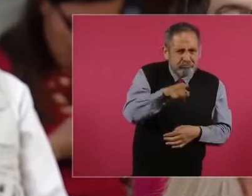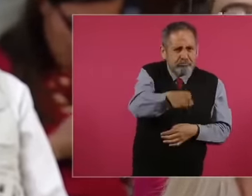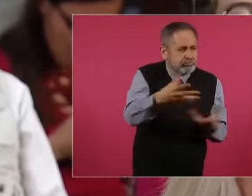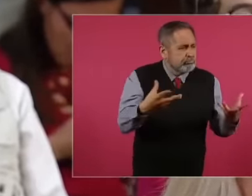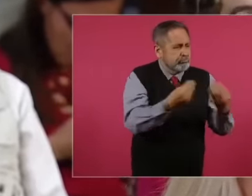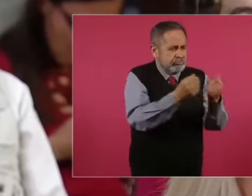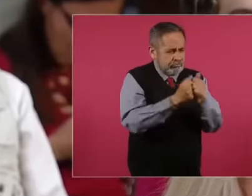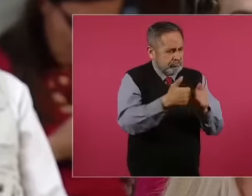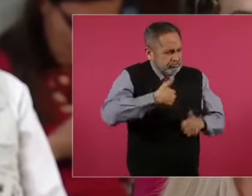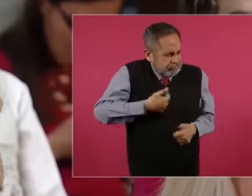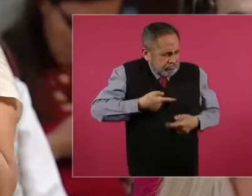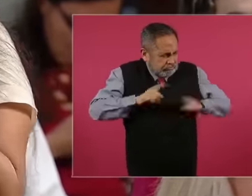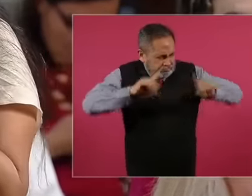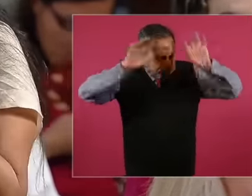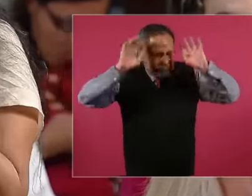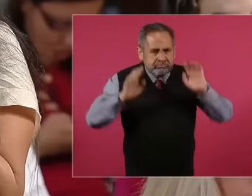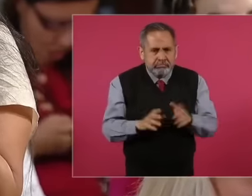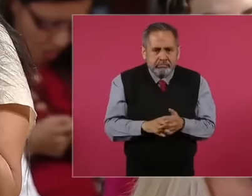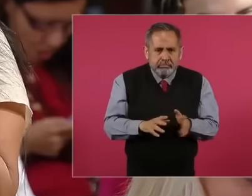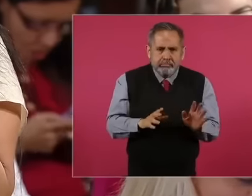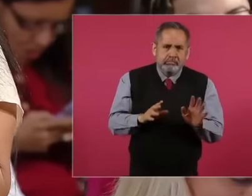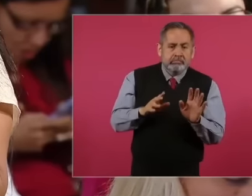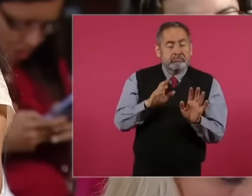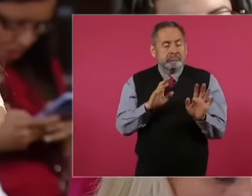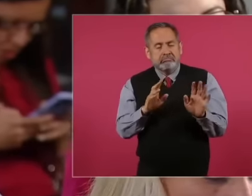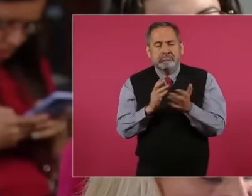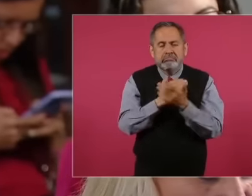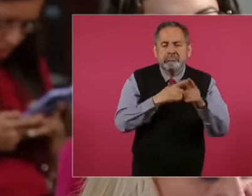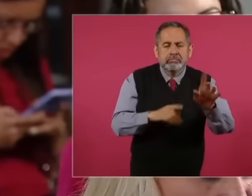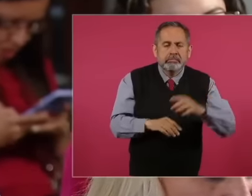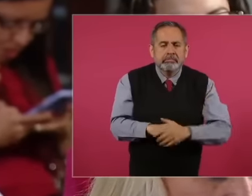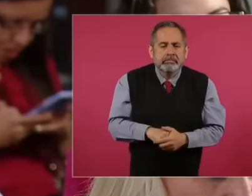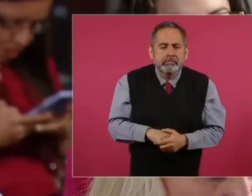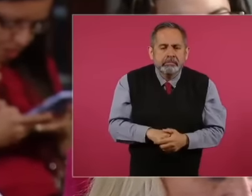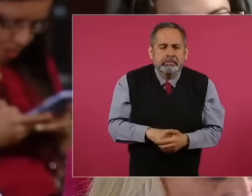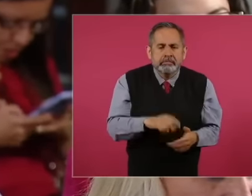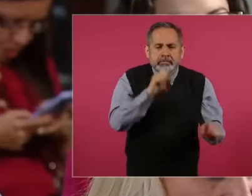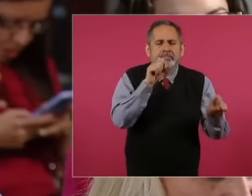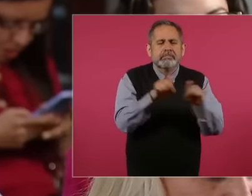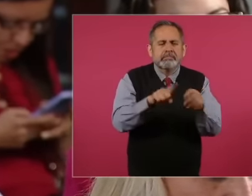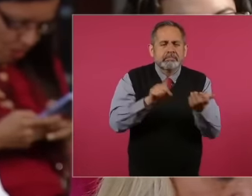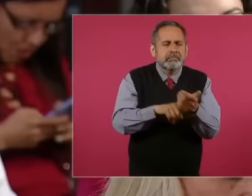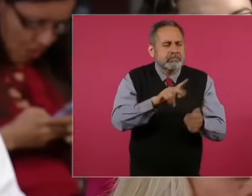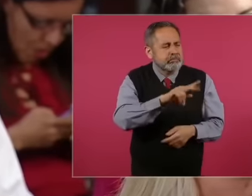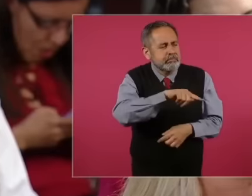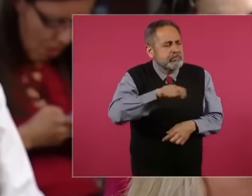to me and now it kind of stayed that way he also tells me to her that they give her her dignity back.